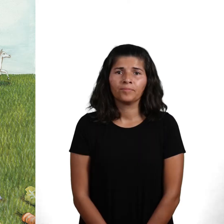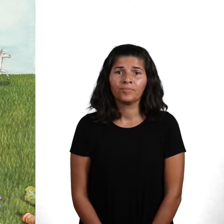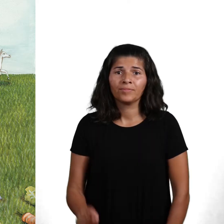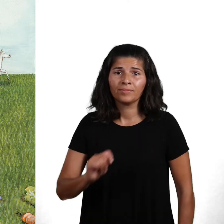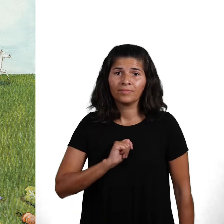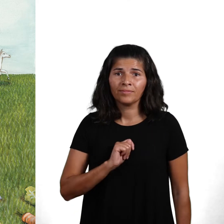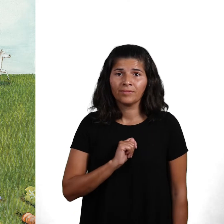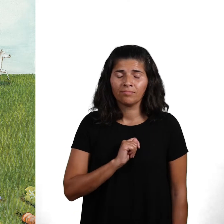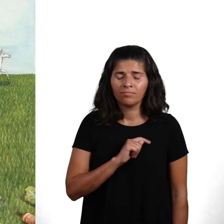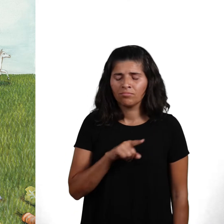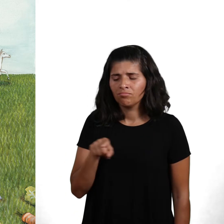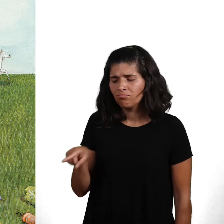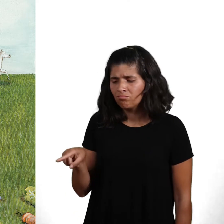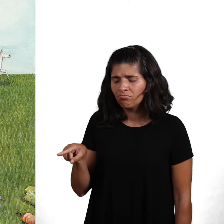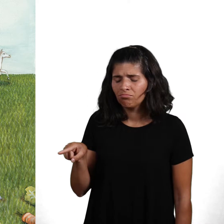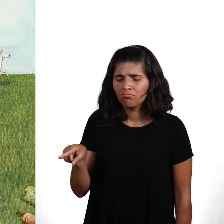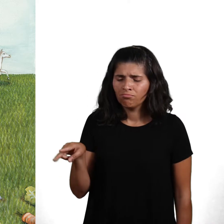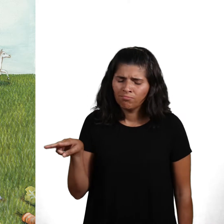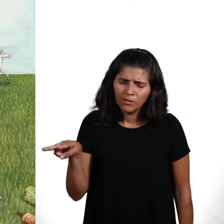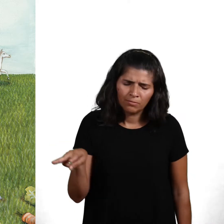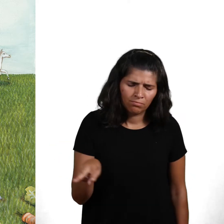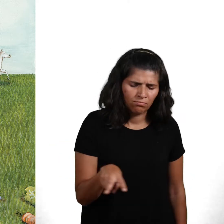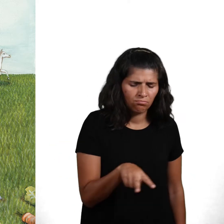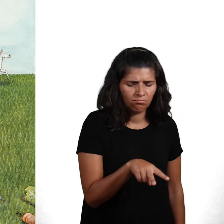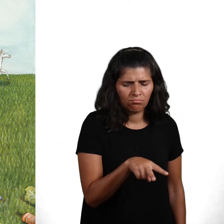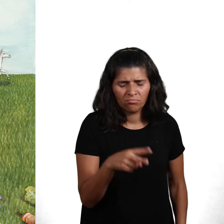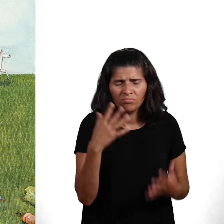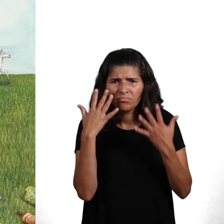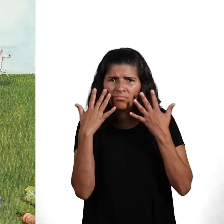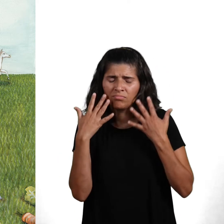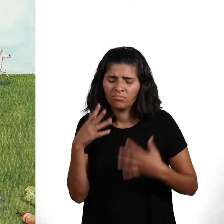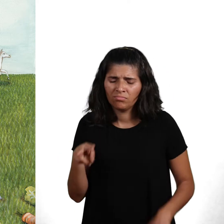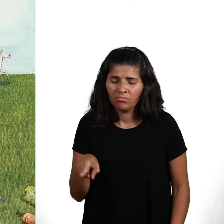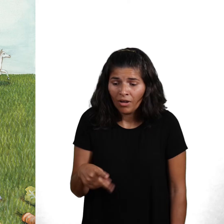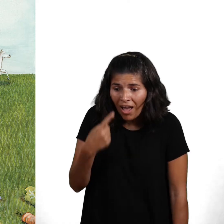And that was when she saw it.